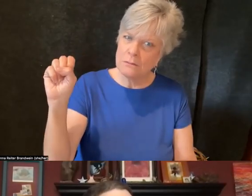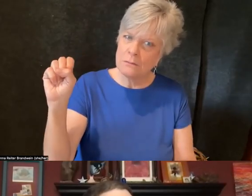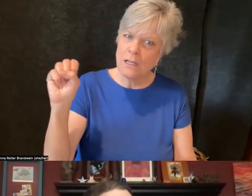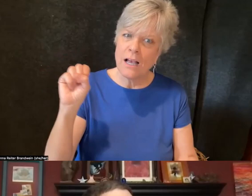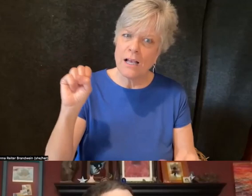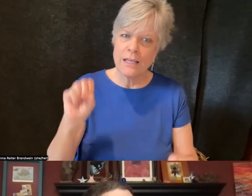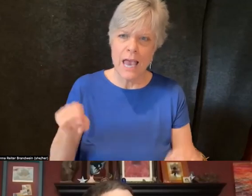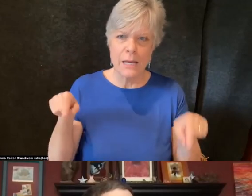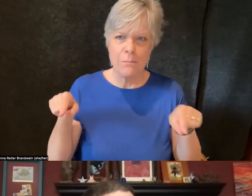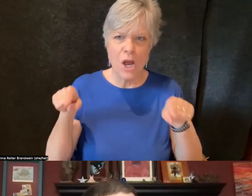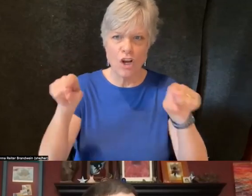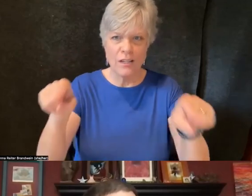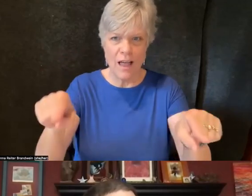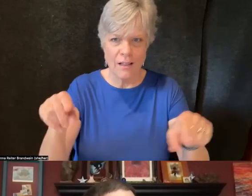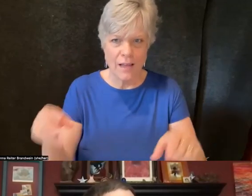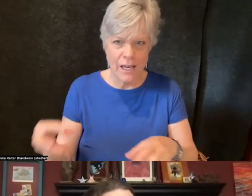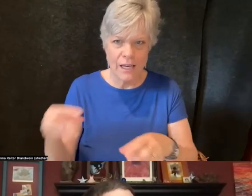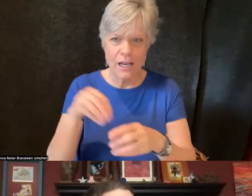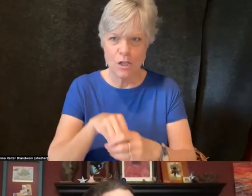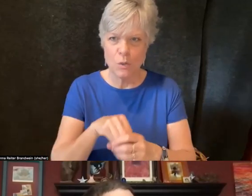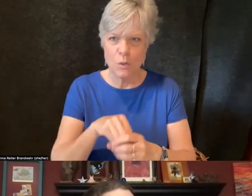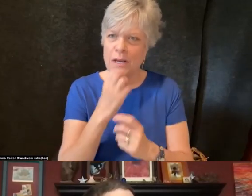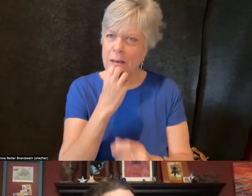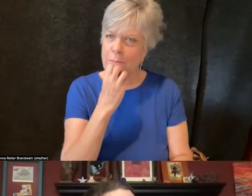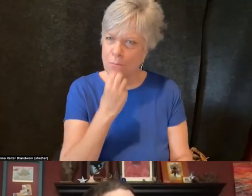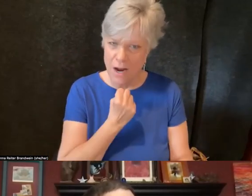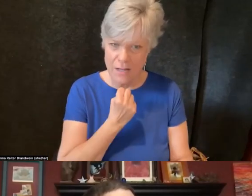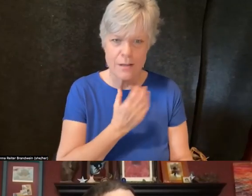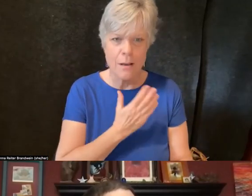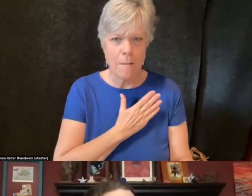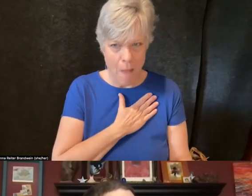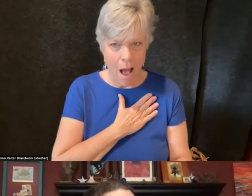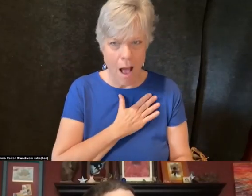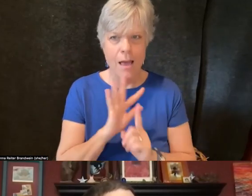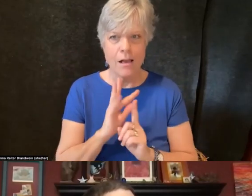and include and embrace my cultural identity as well.